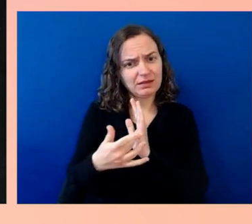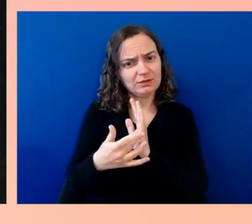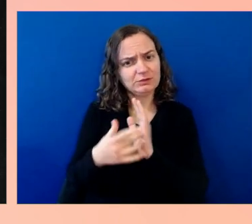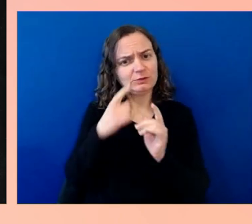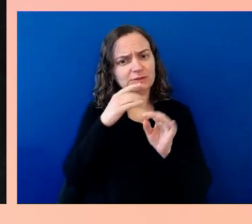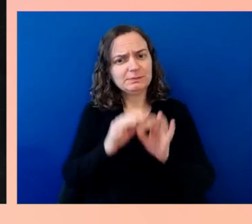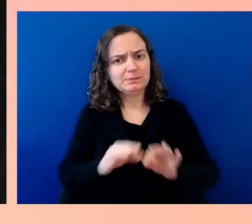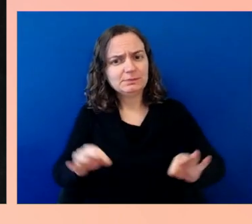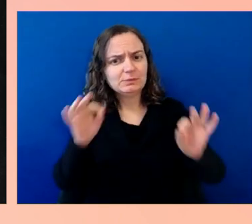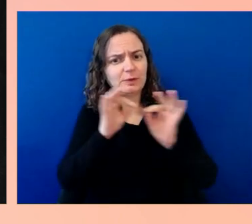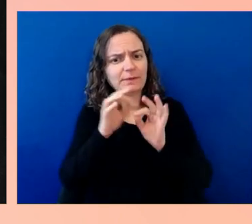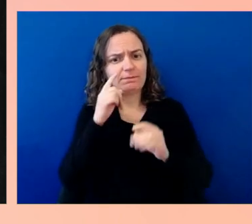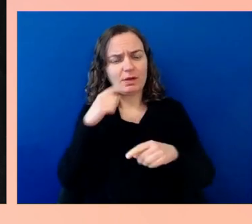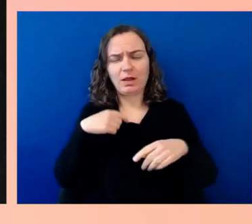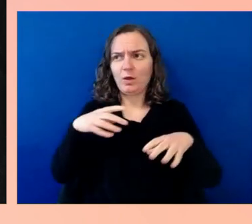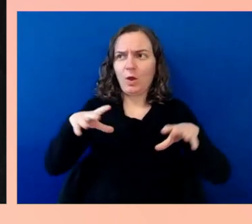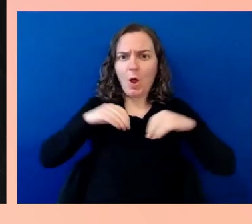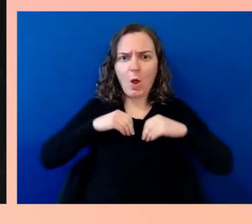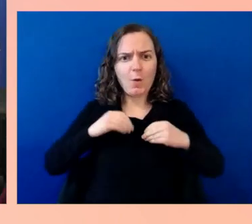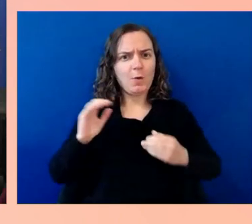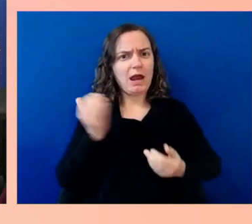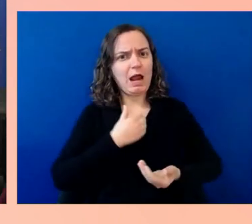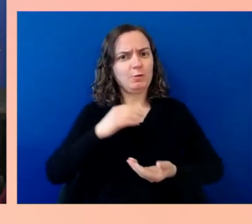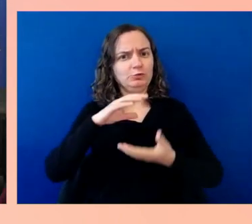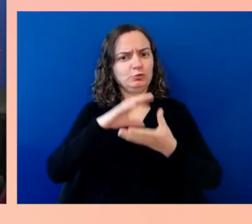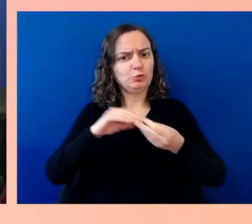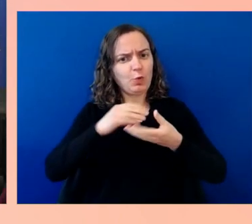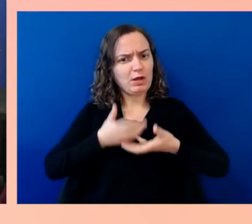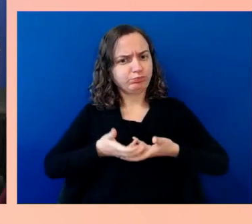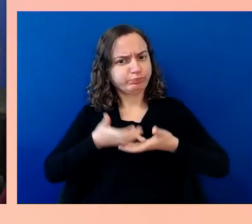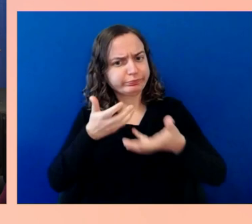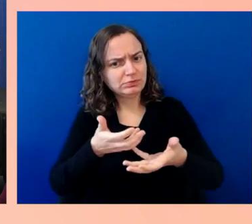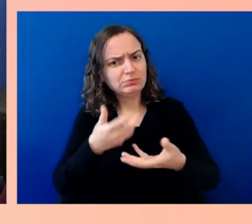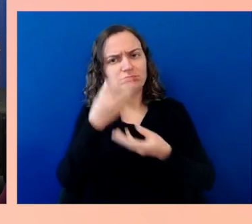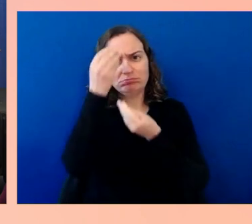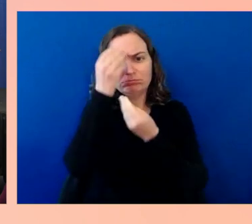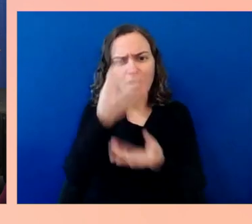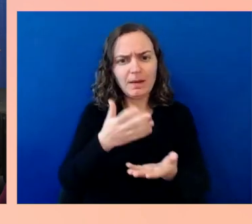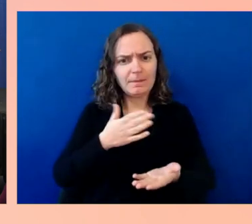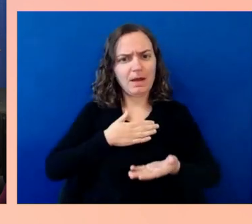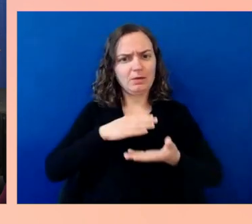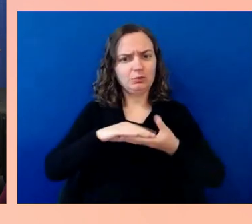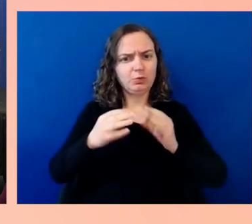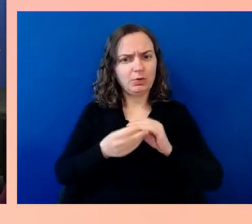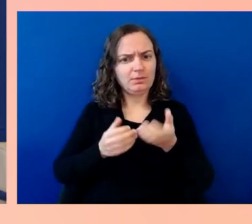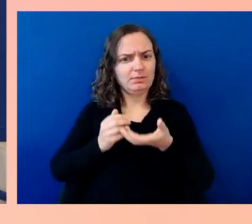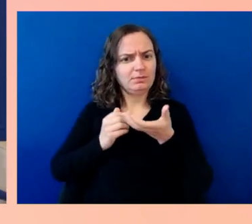your intersecting identities between race and disability shape how you move through the world? Understanding the